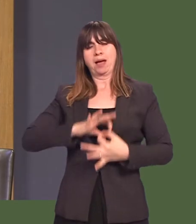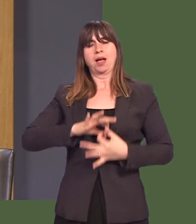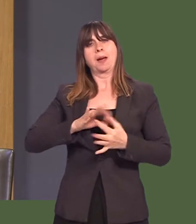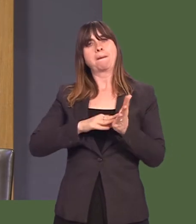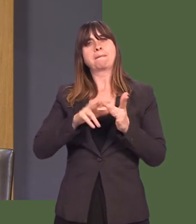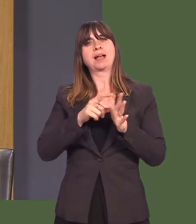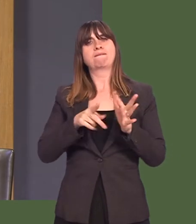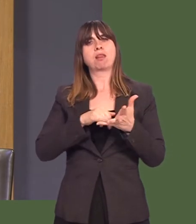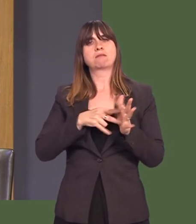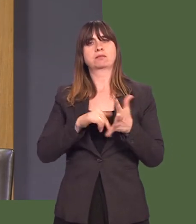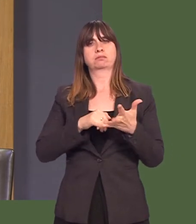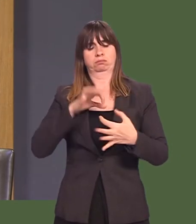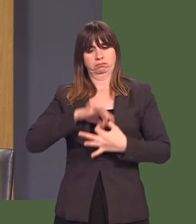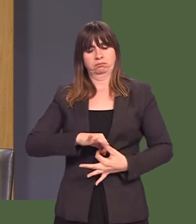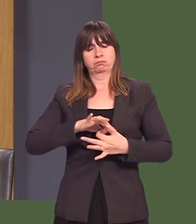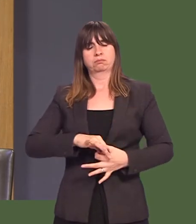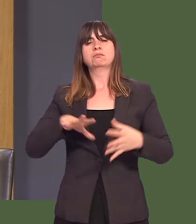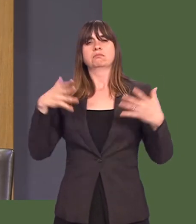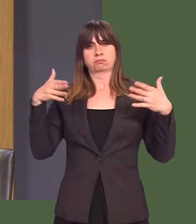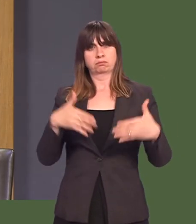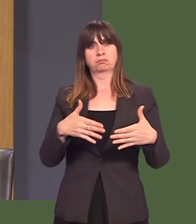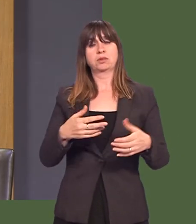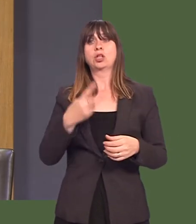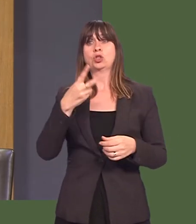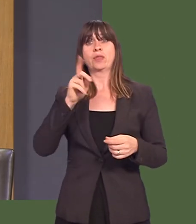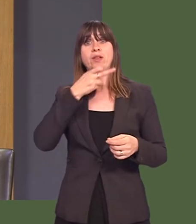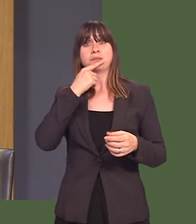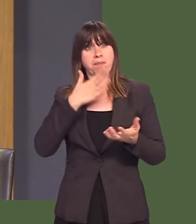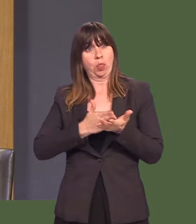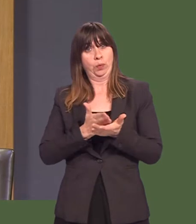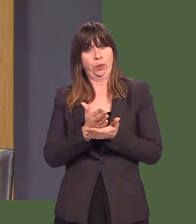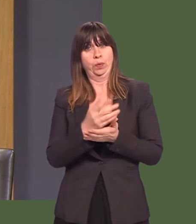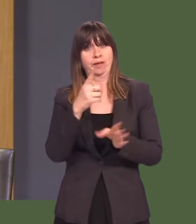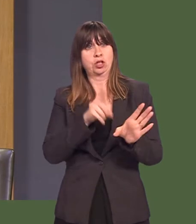Now, Valleys Steps has helped nearly 2,000 people during their first year, and Mental